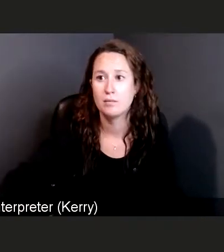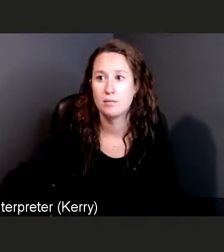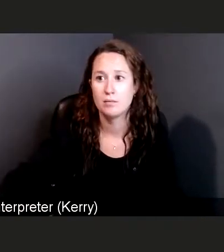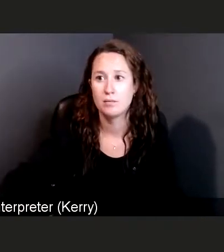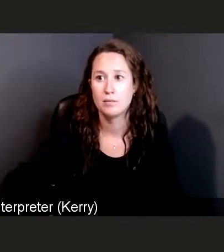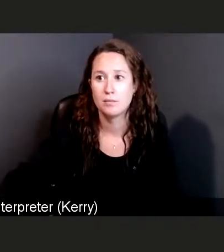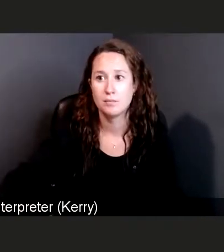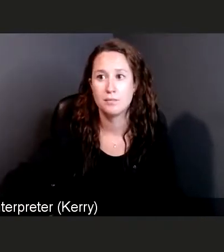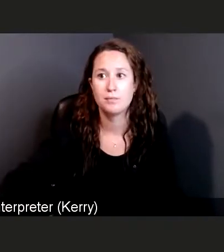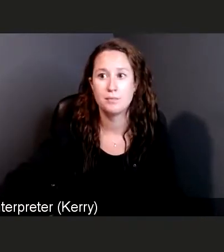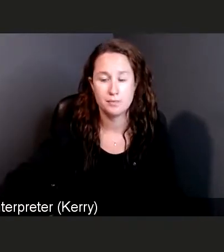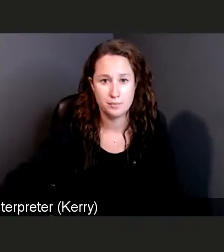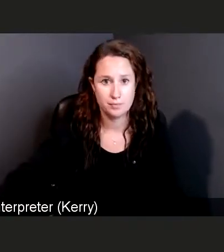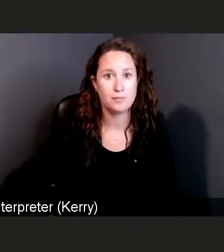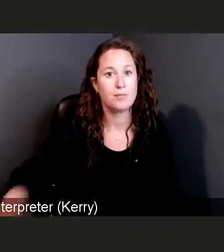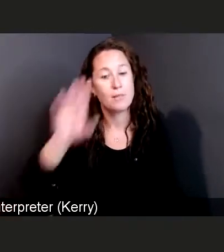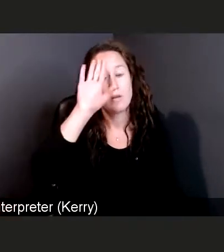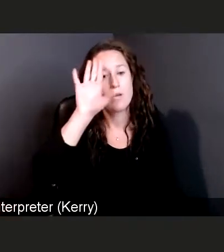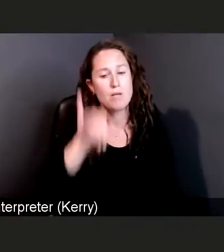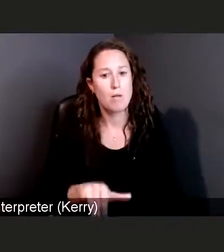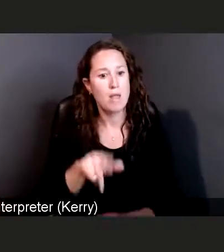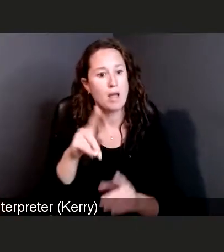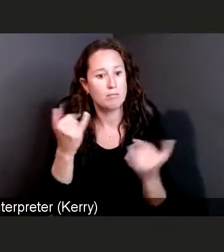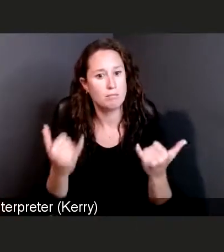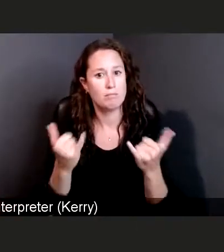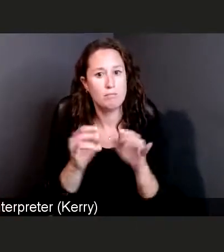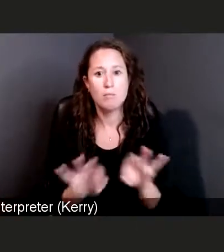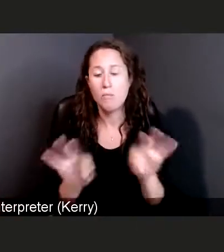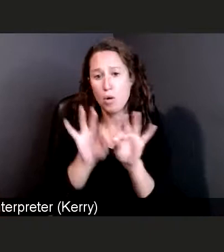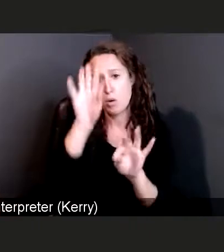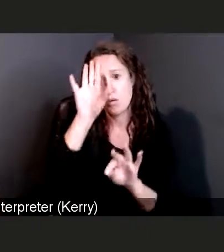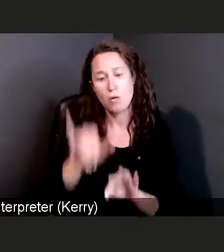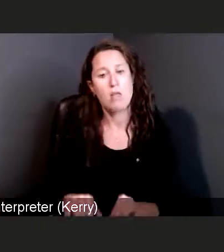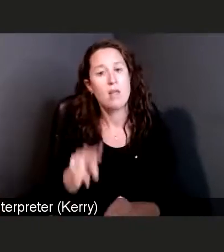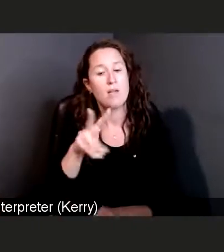that the vaccines are still the most effective way